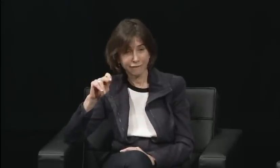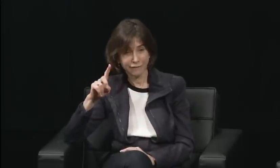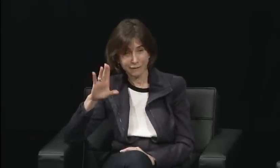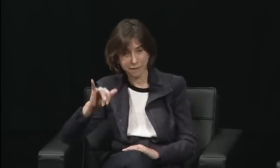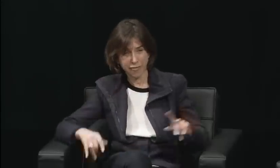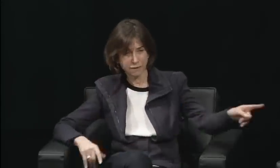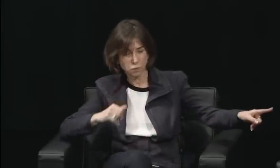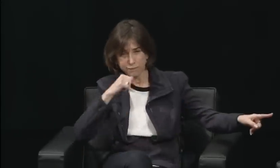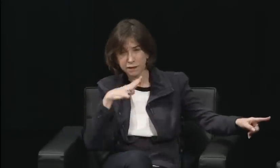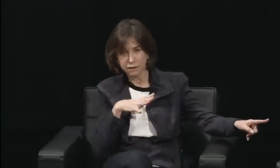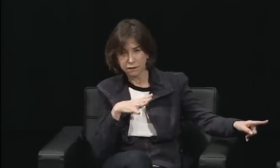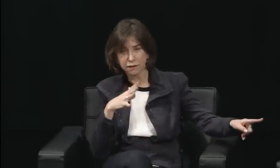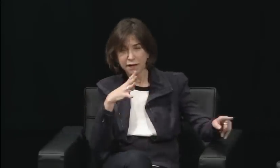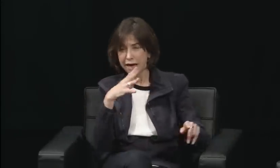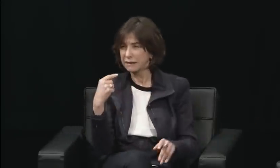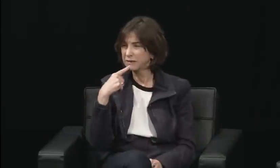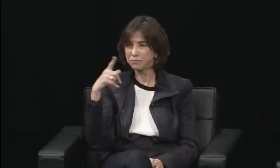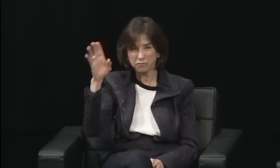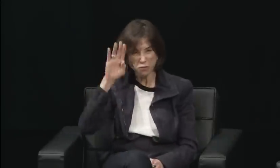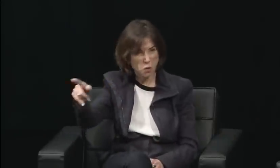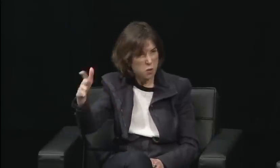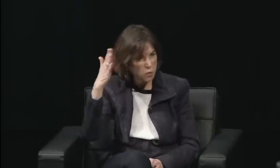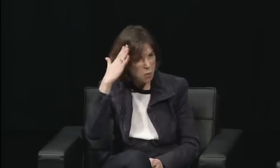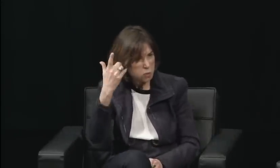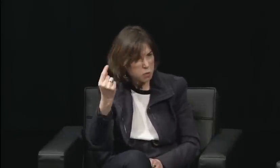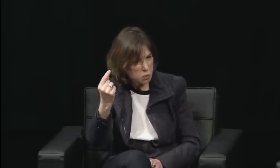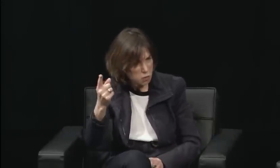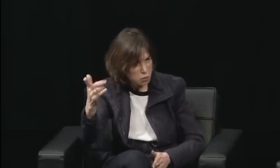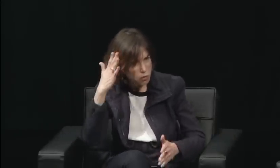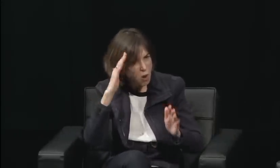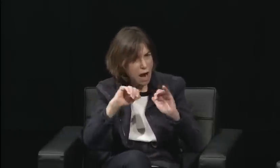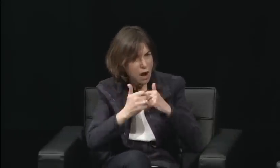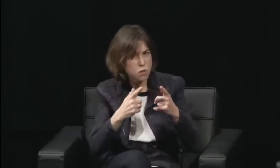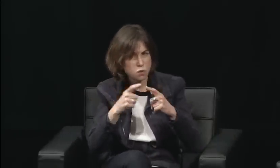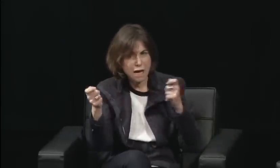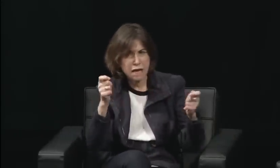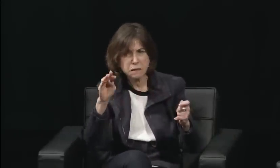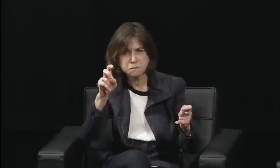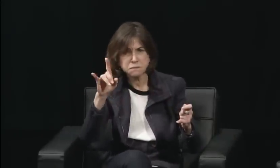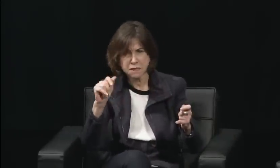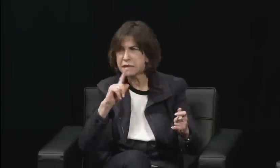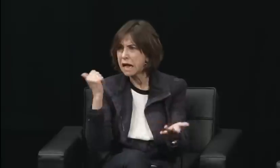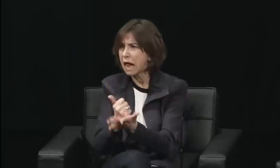When the whole thing happened, the whole campus was a mess